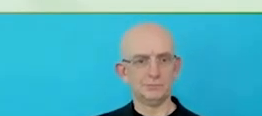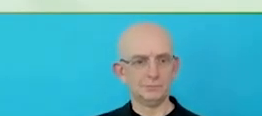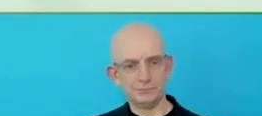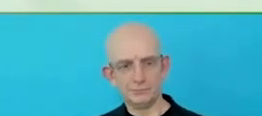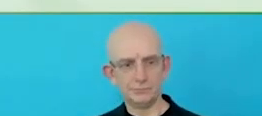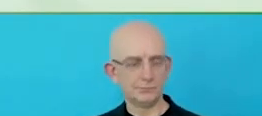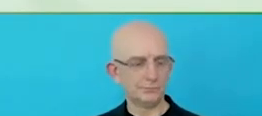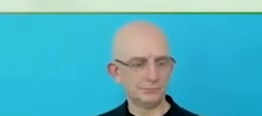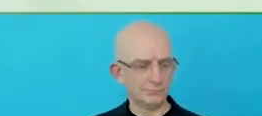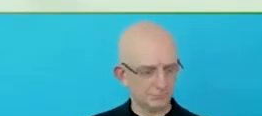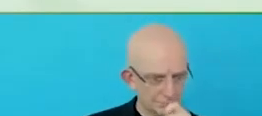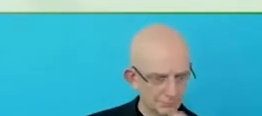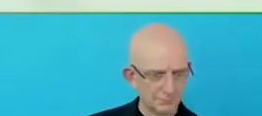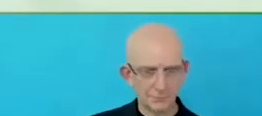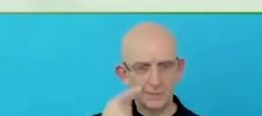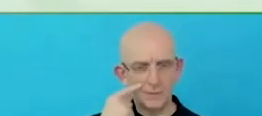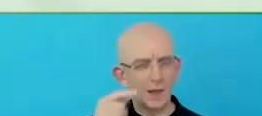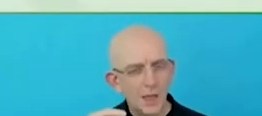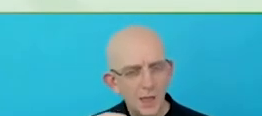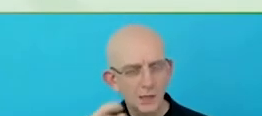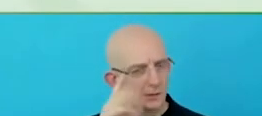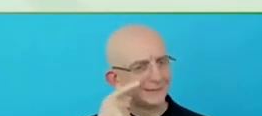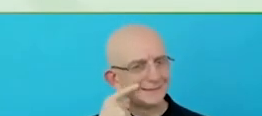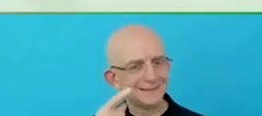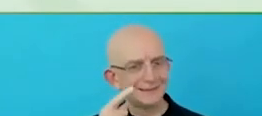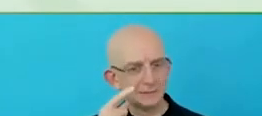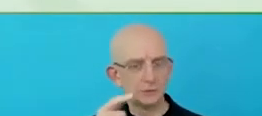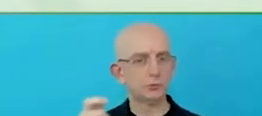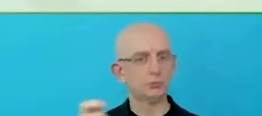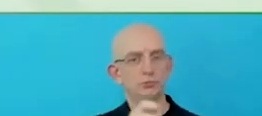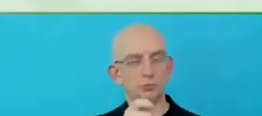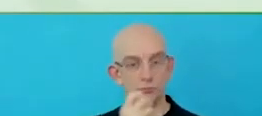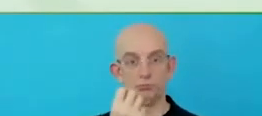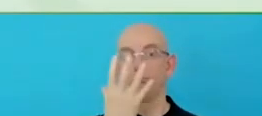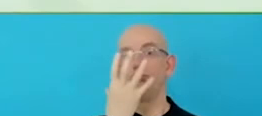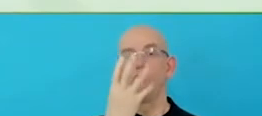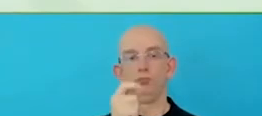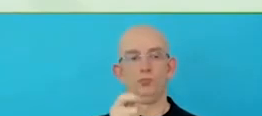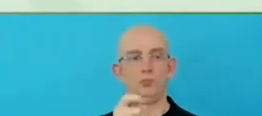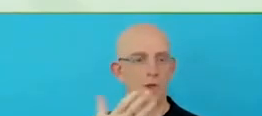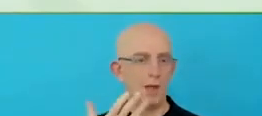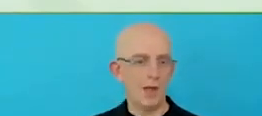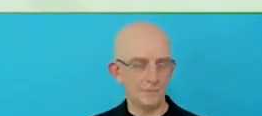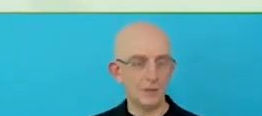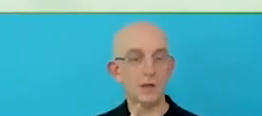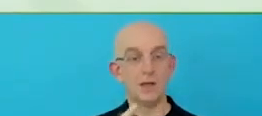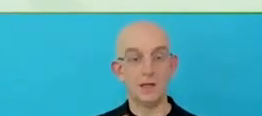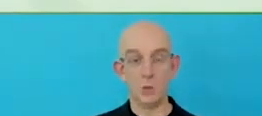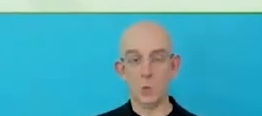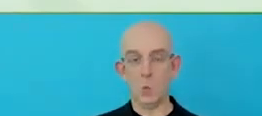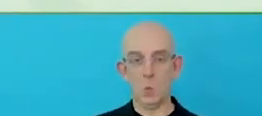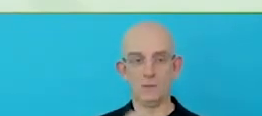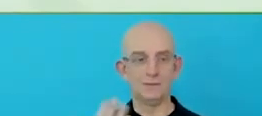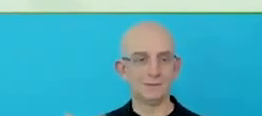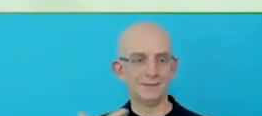it allows low vision users to plug-in headphones to the kiosk and